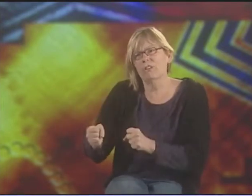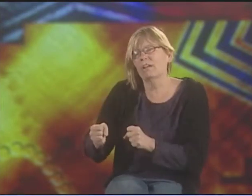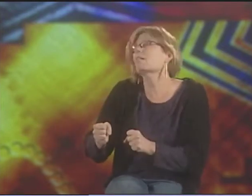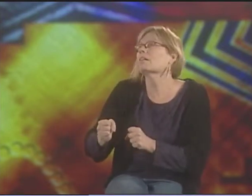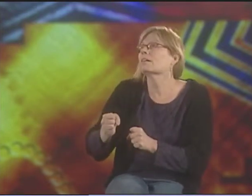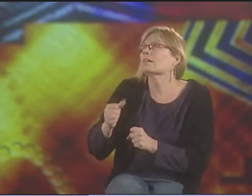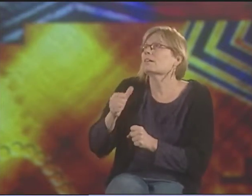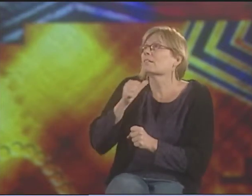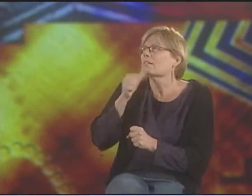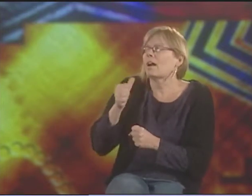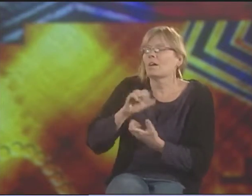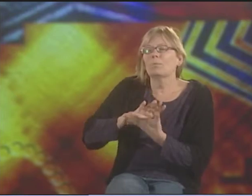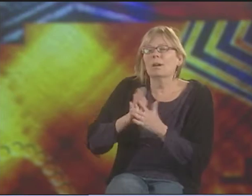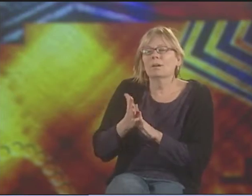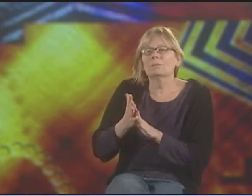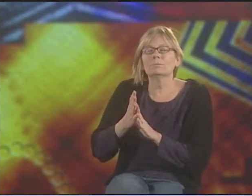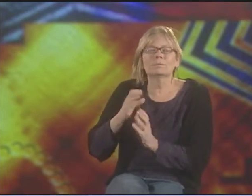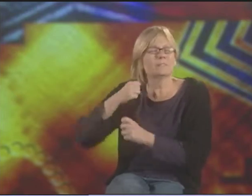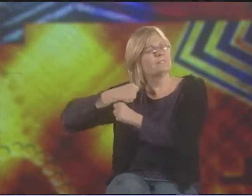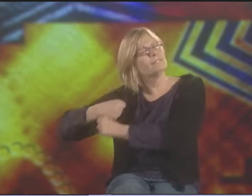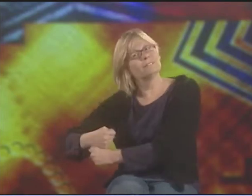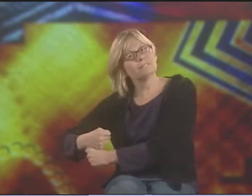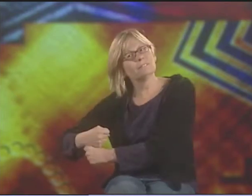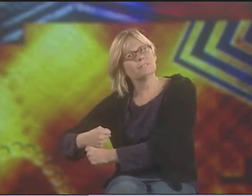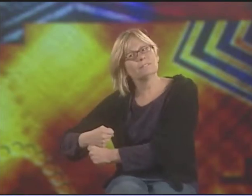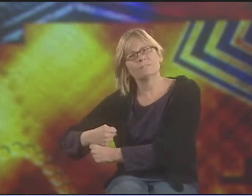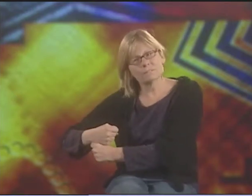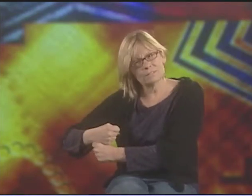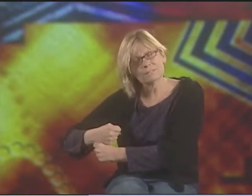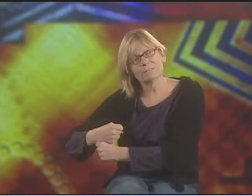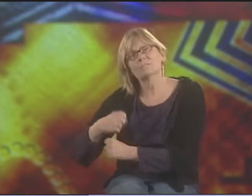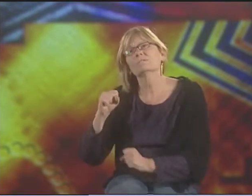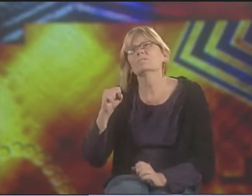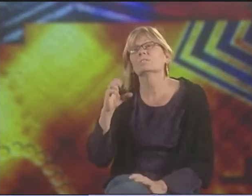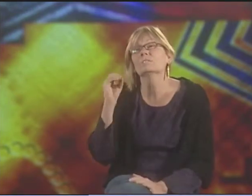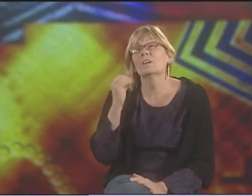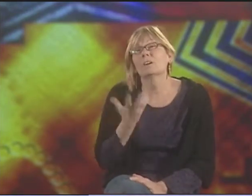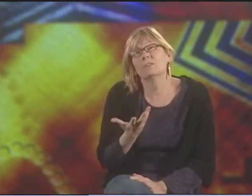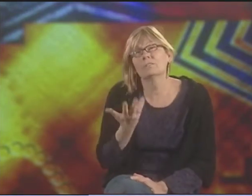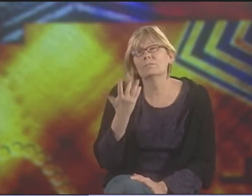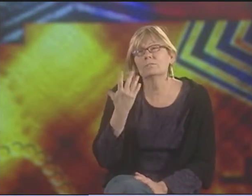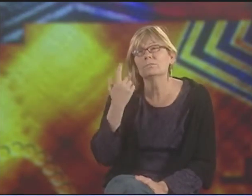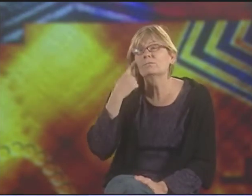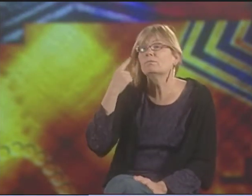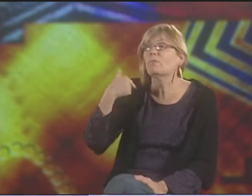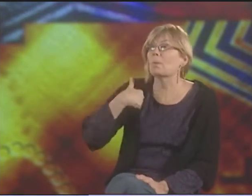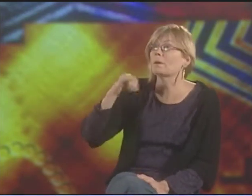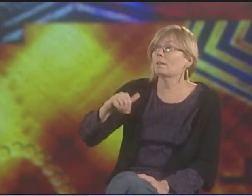WE'D BE STRONGER. WE WOULDN'T BE ENTRAPPED AND ENSLAVED.